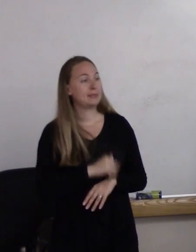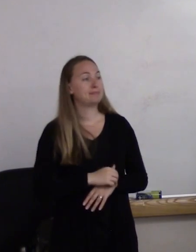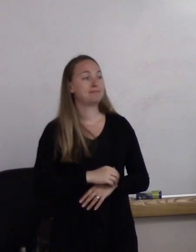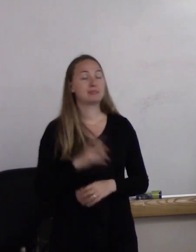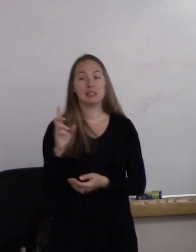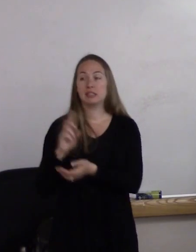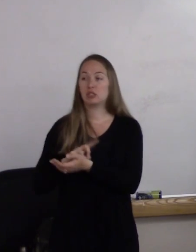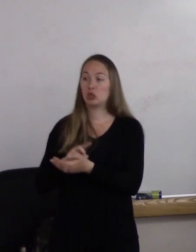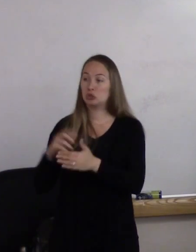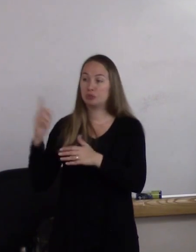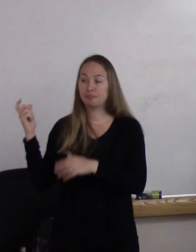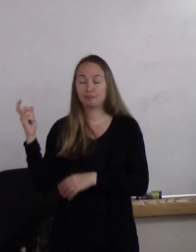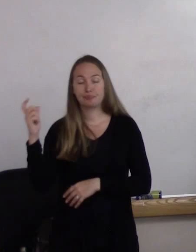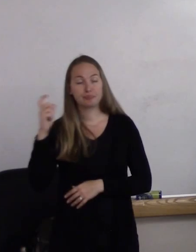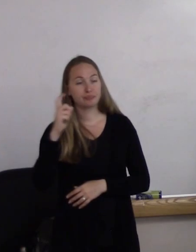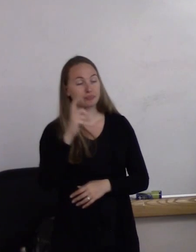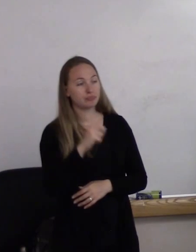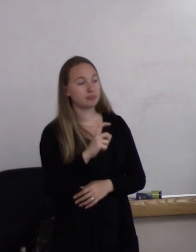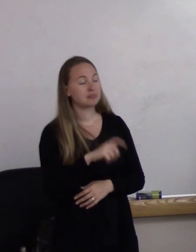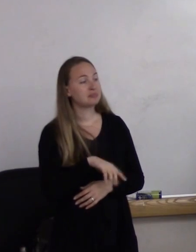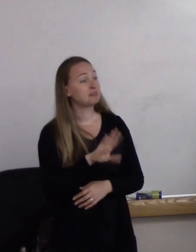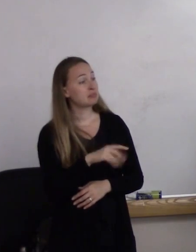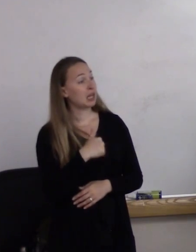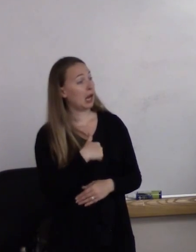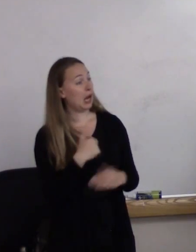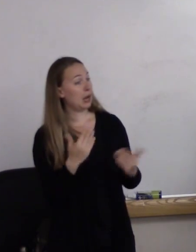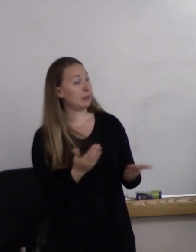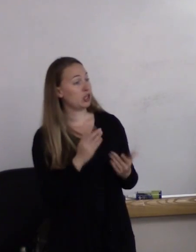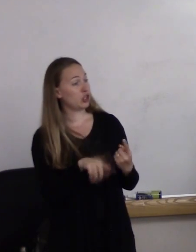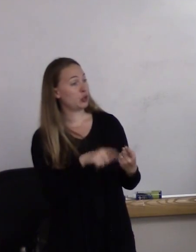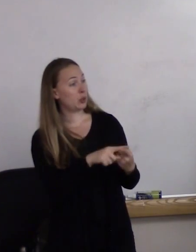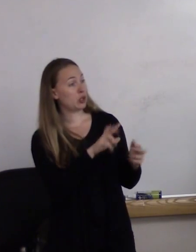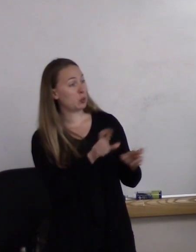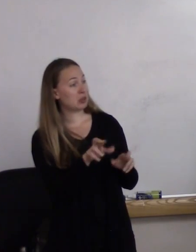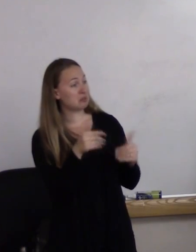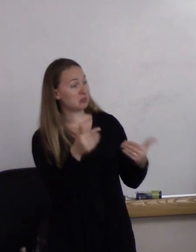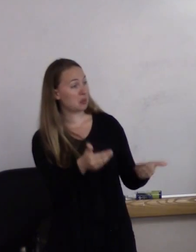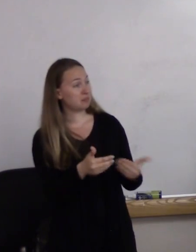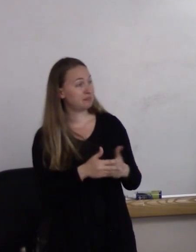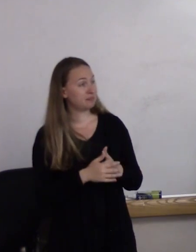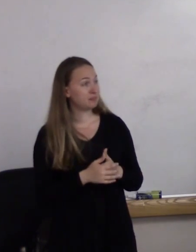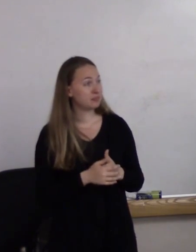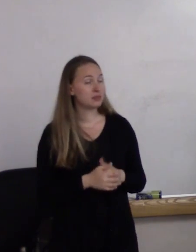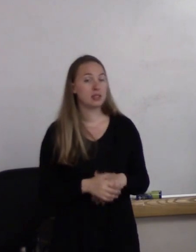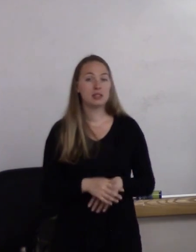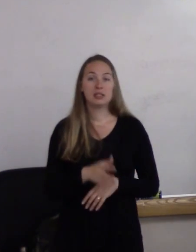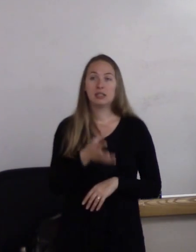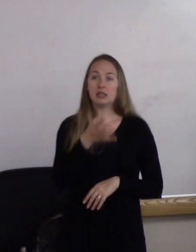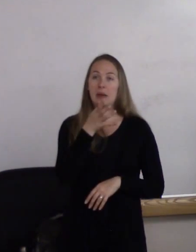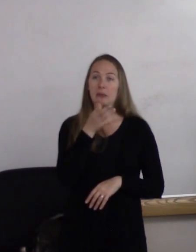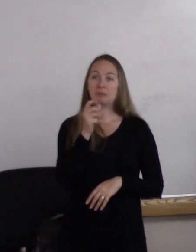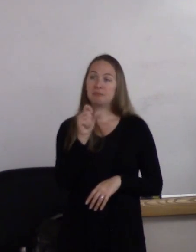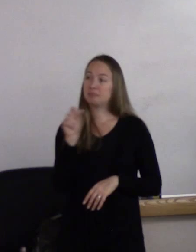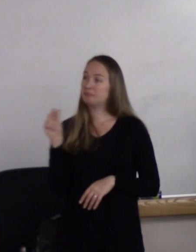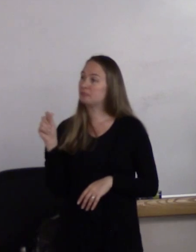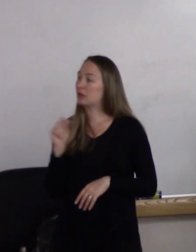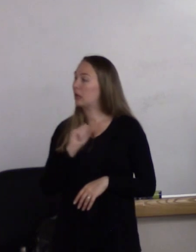and, you know, the doctor says, "I'm here whenever you're ready. Go ahead." So mom kind of turns her head, does a little cough-- [feigns cough]